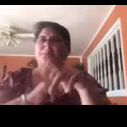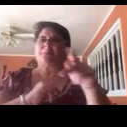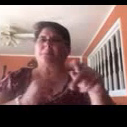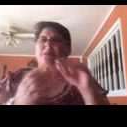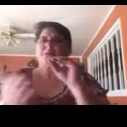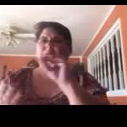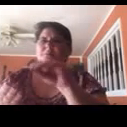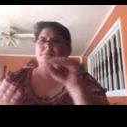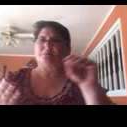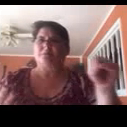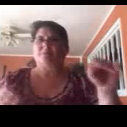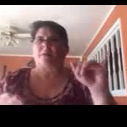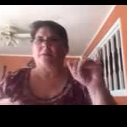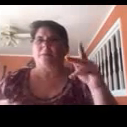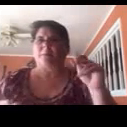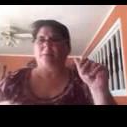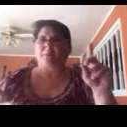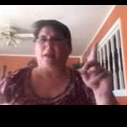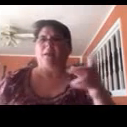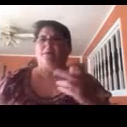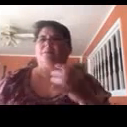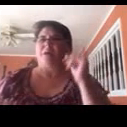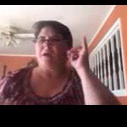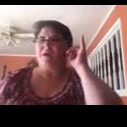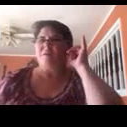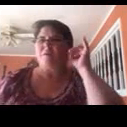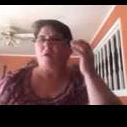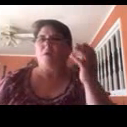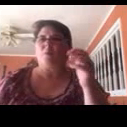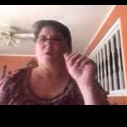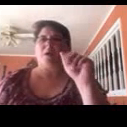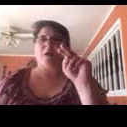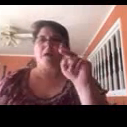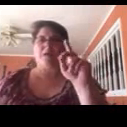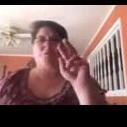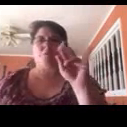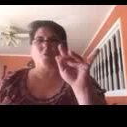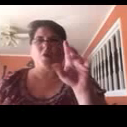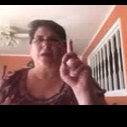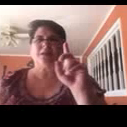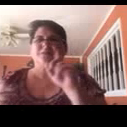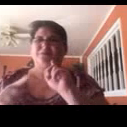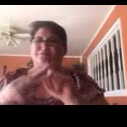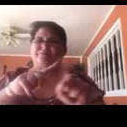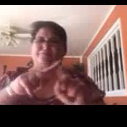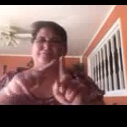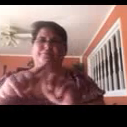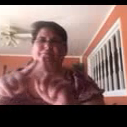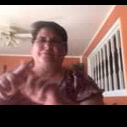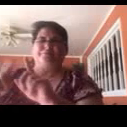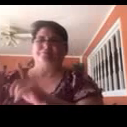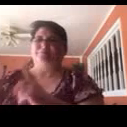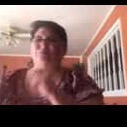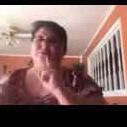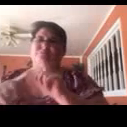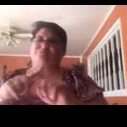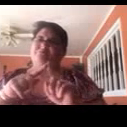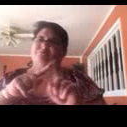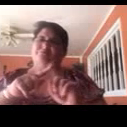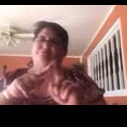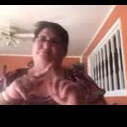We can also install our app on your iPhone, iPad, Android, or any other device you use.